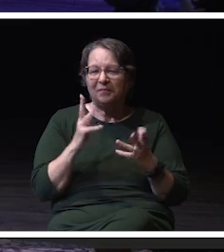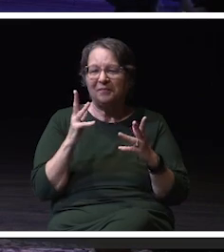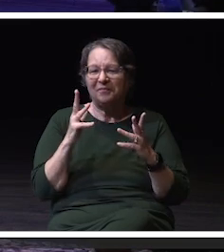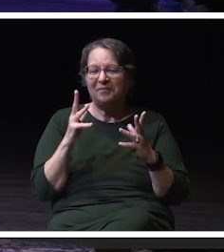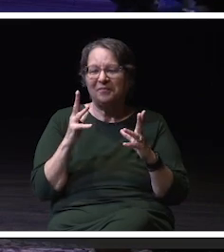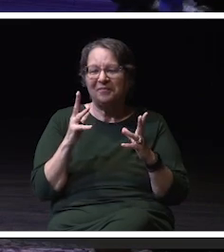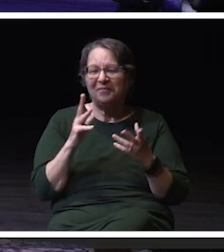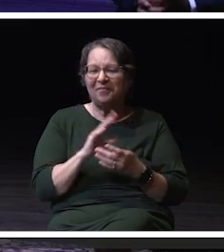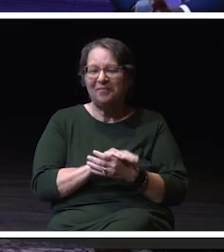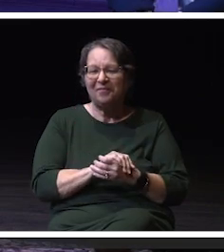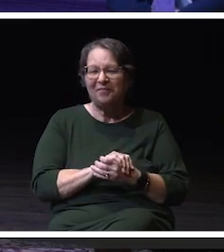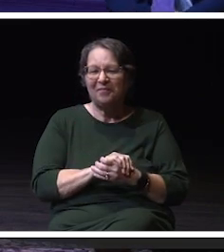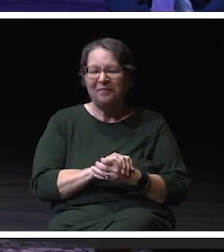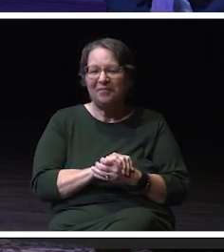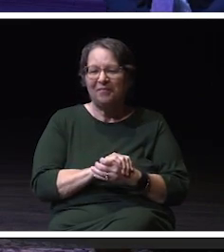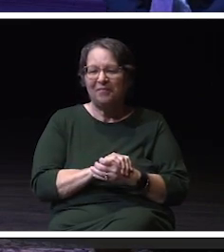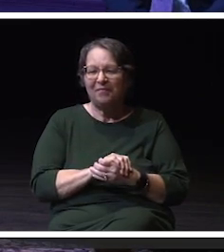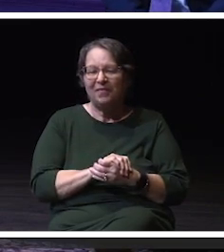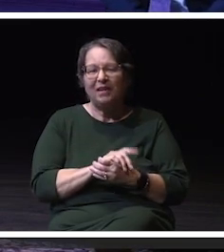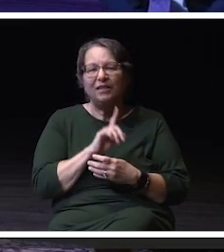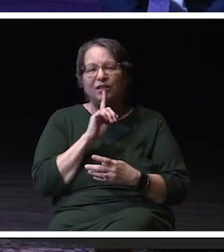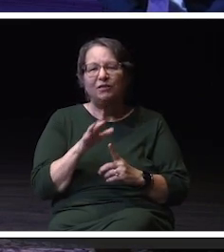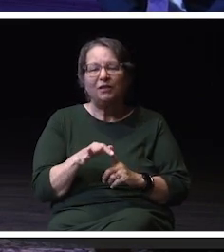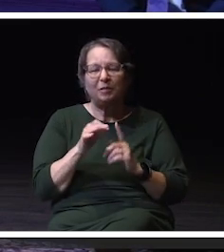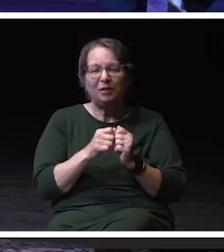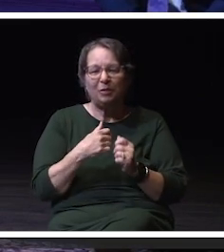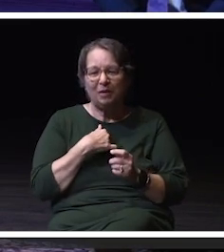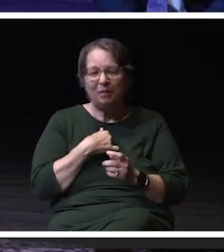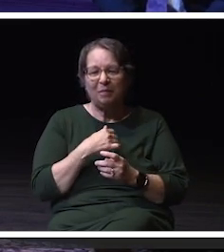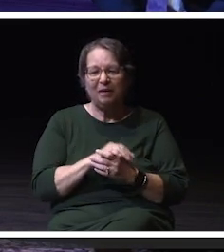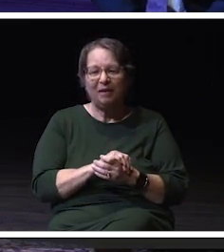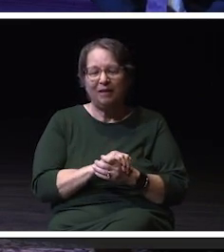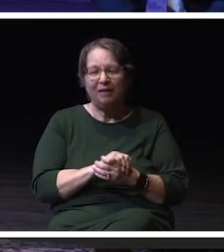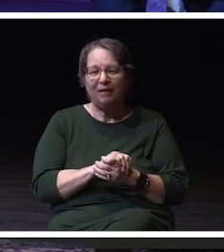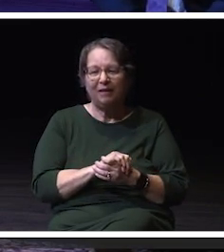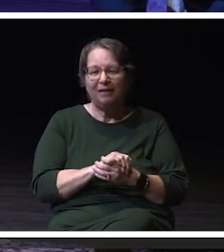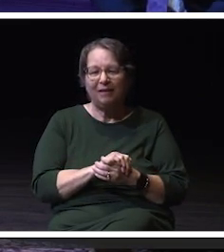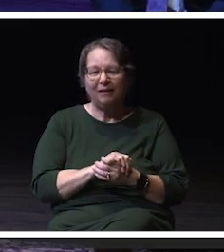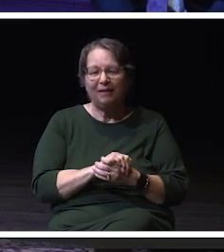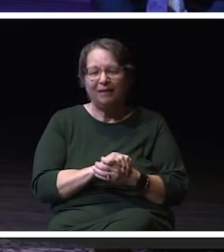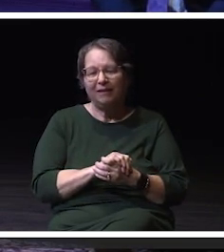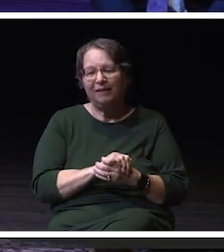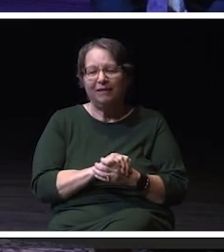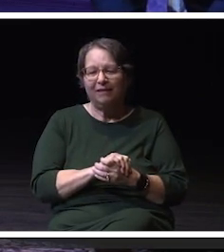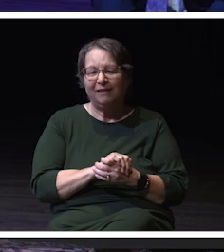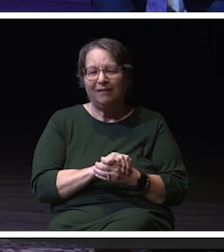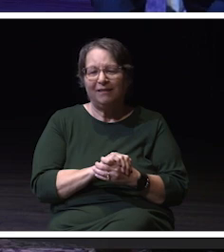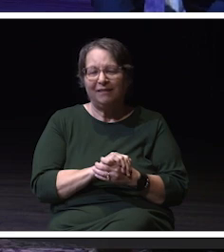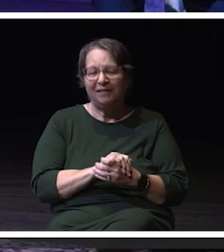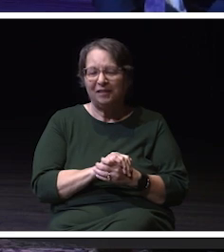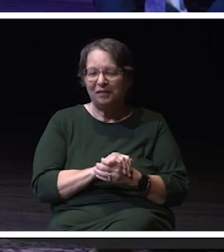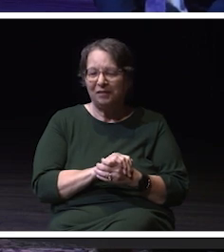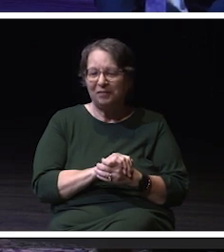She sees something so special in me which allows me to see that same special in myself. So thank you.